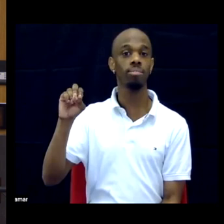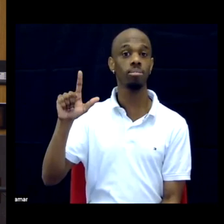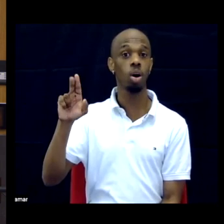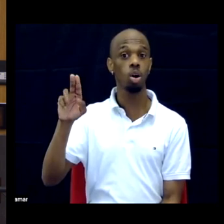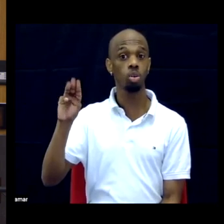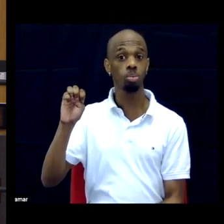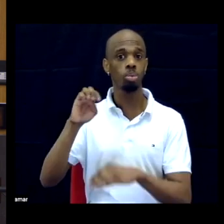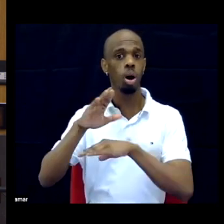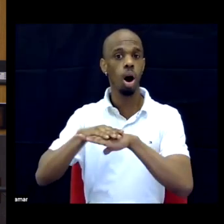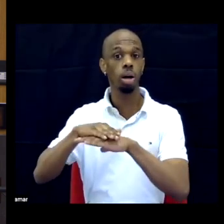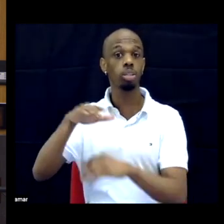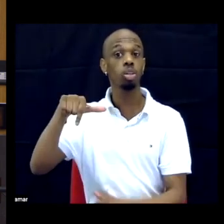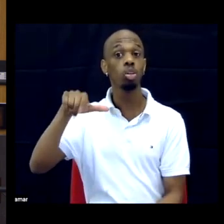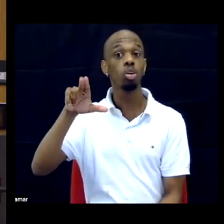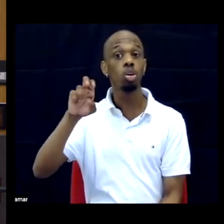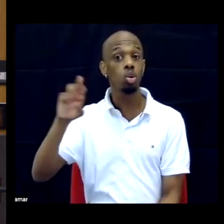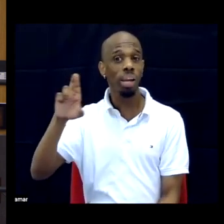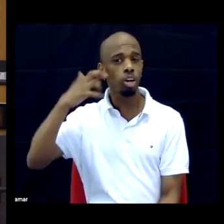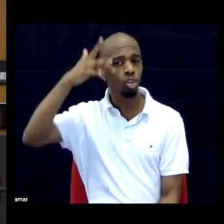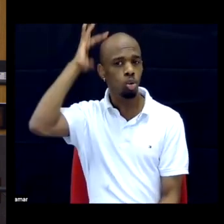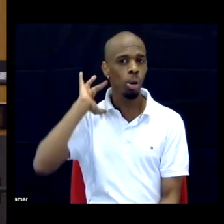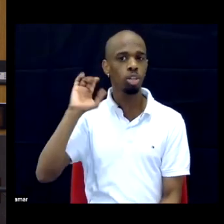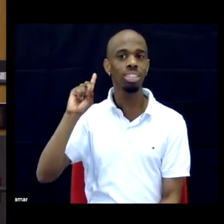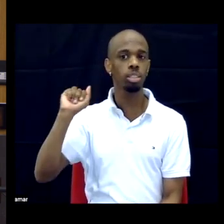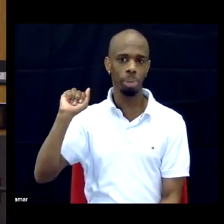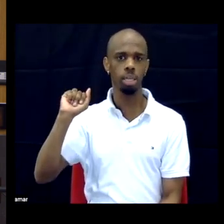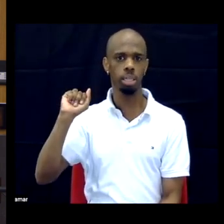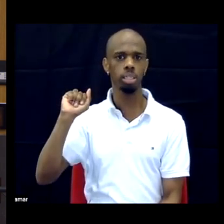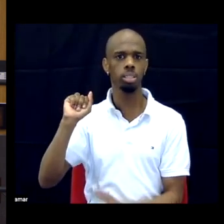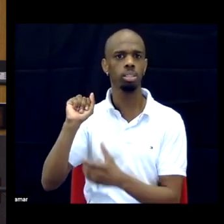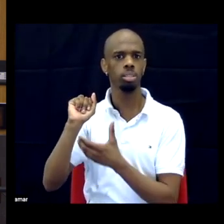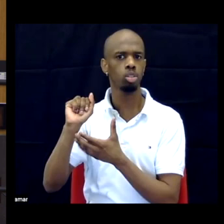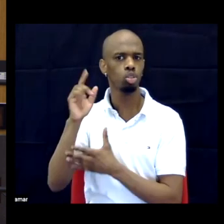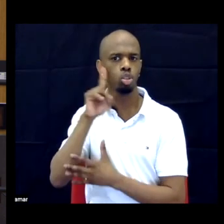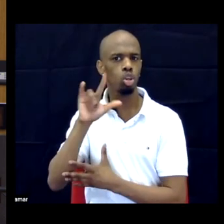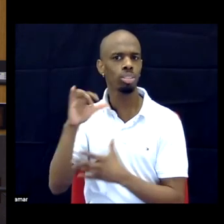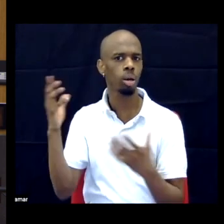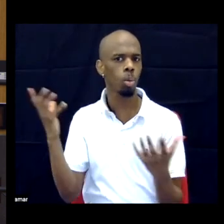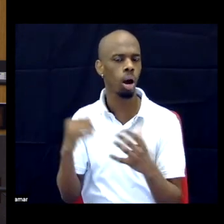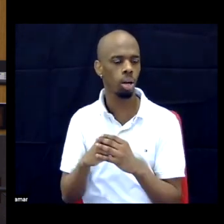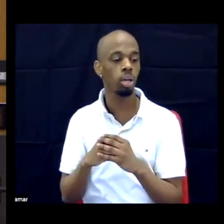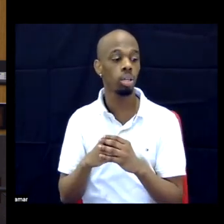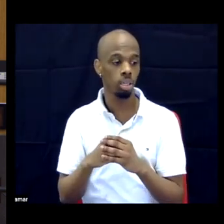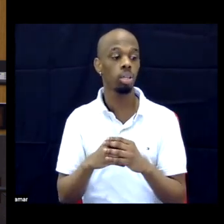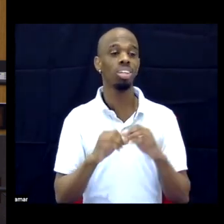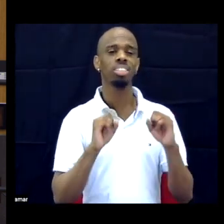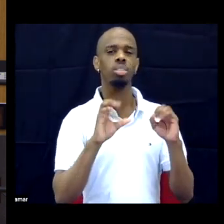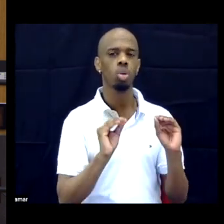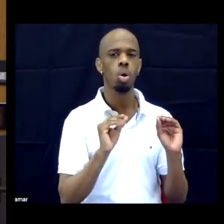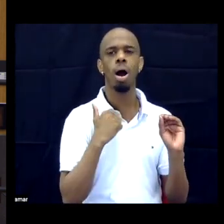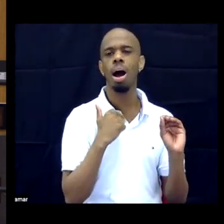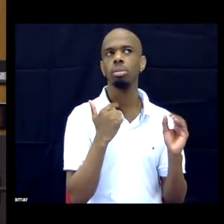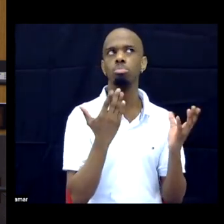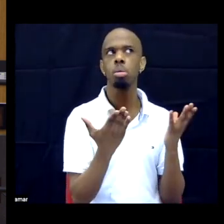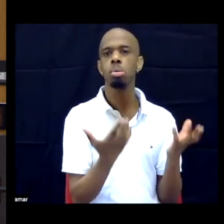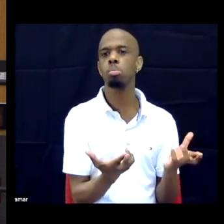Well, I would recommend reading Robert McGur's Work Crip Theory, but I think